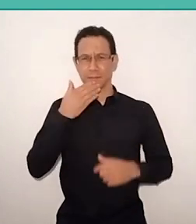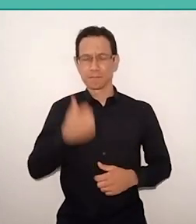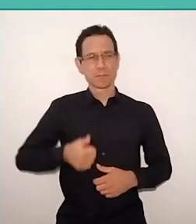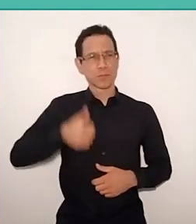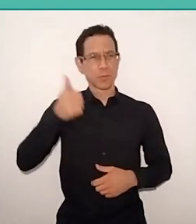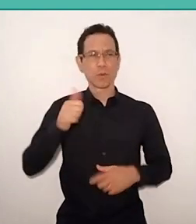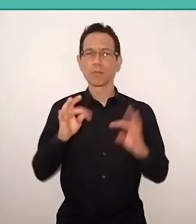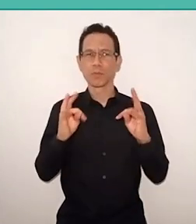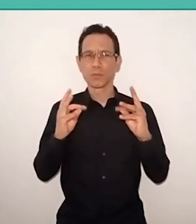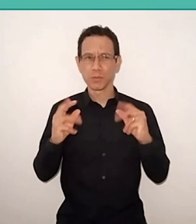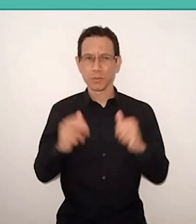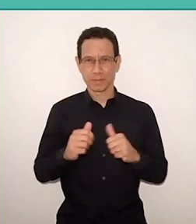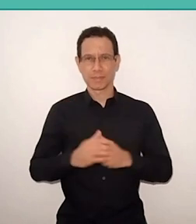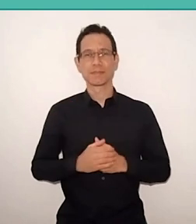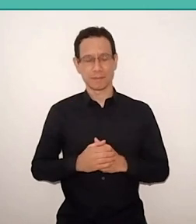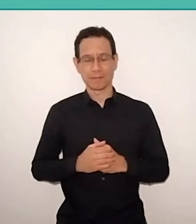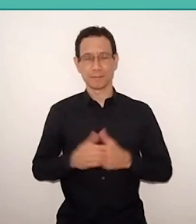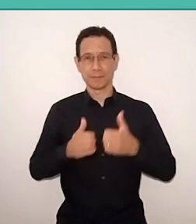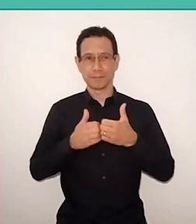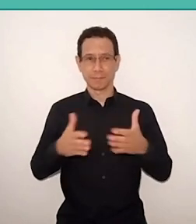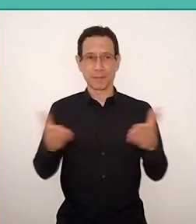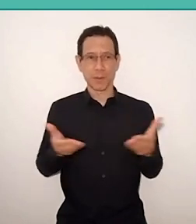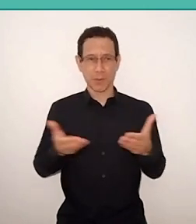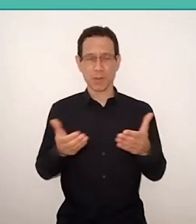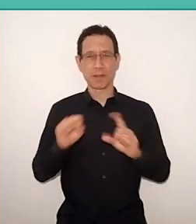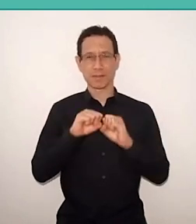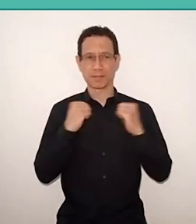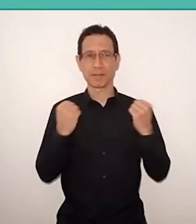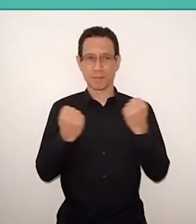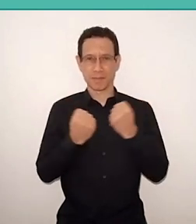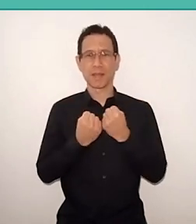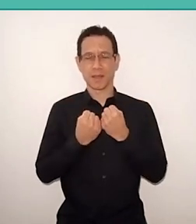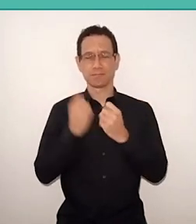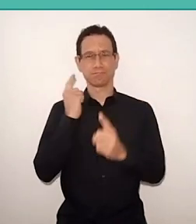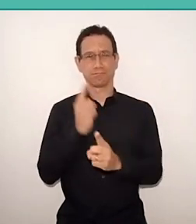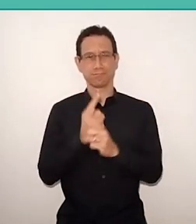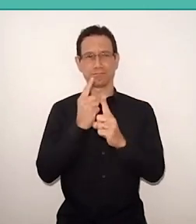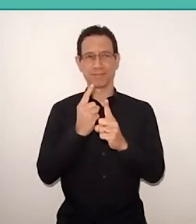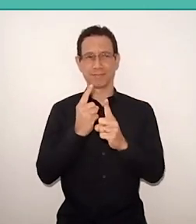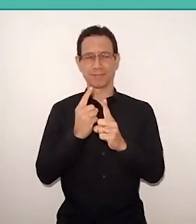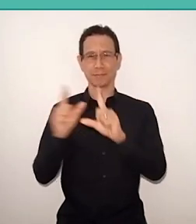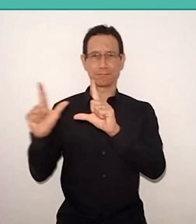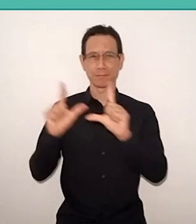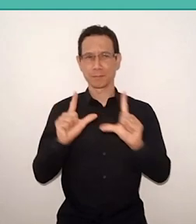So, we are opening this seminar now, this meeting, with the intention of being able to provide a discussion